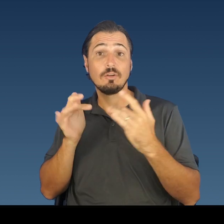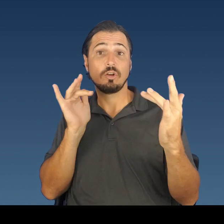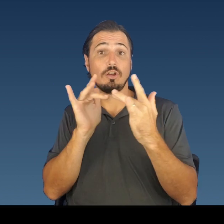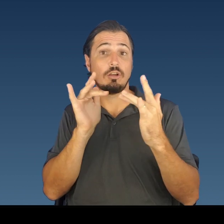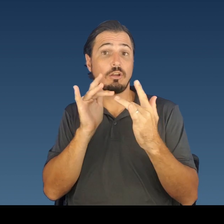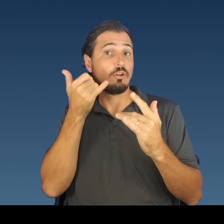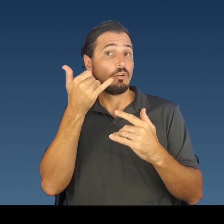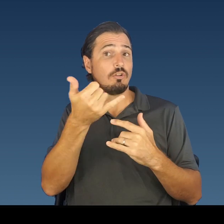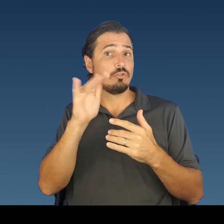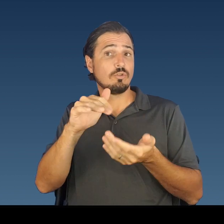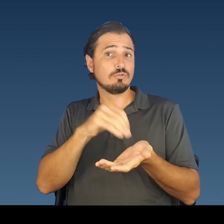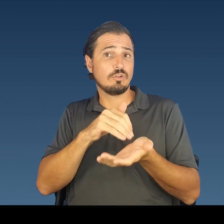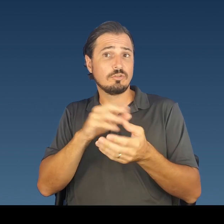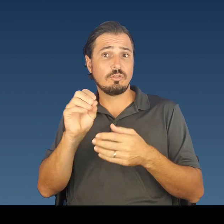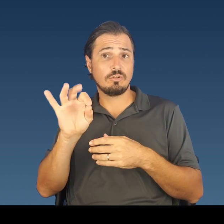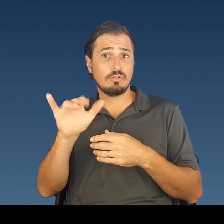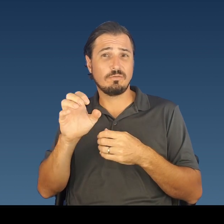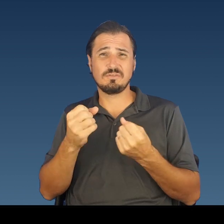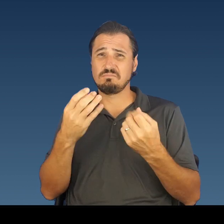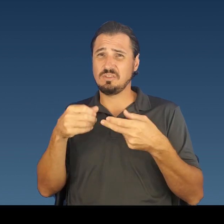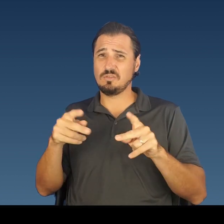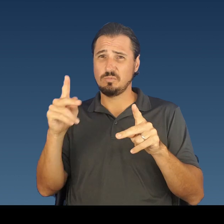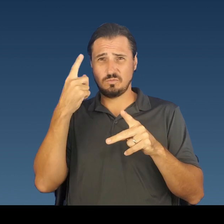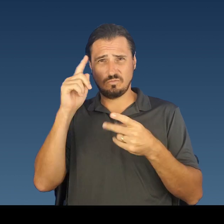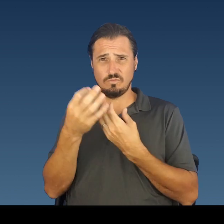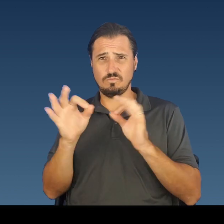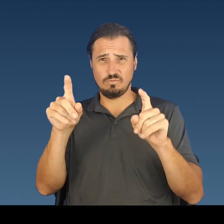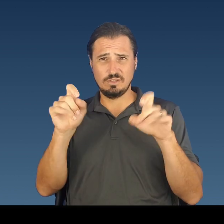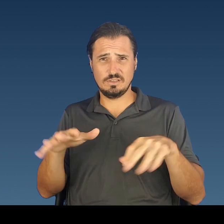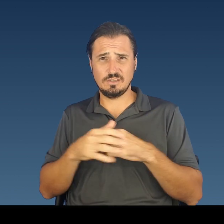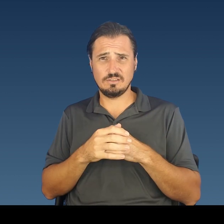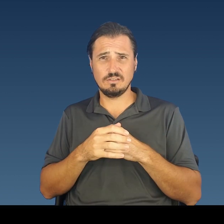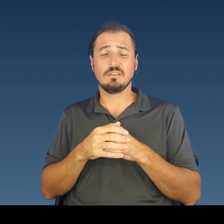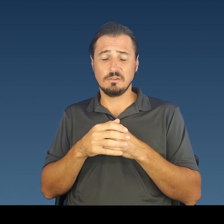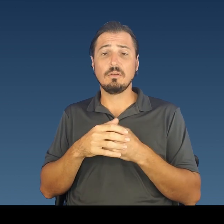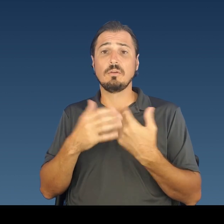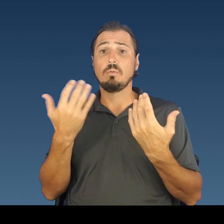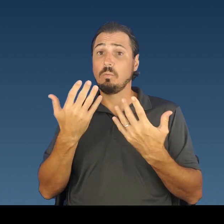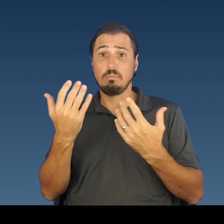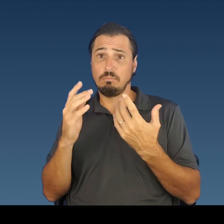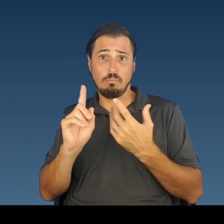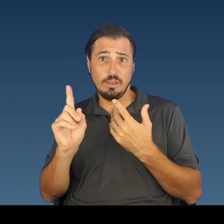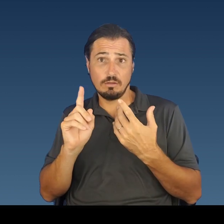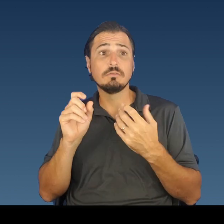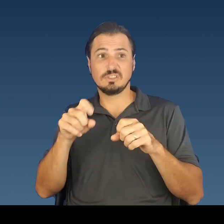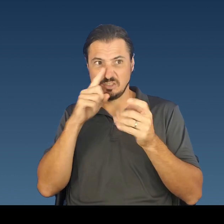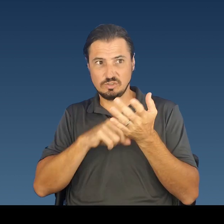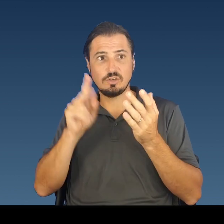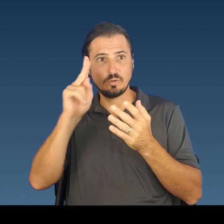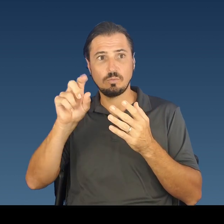There are many opportunities for free testing. A list of clinics is posted at Kauai.gov/covidtest